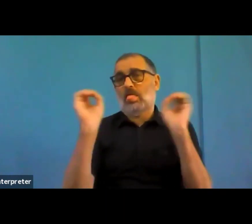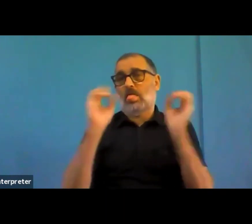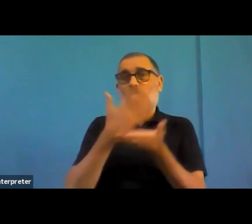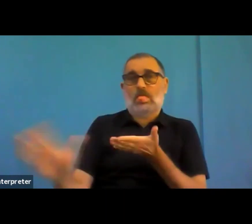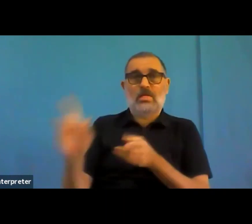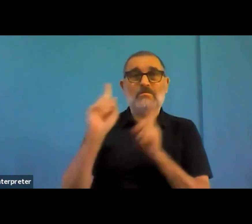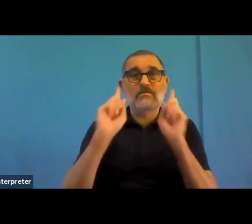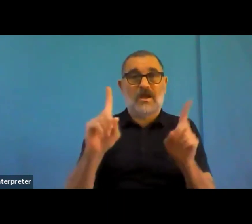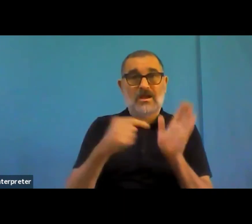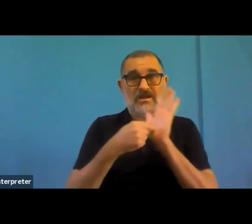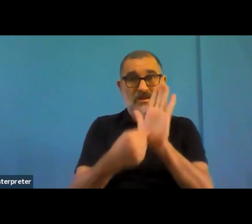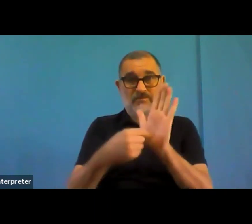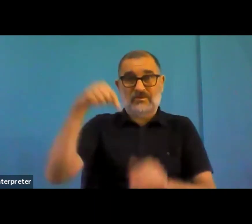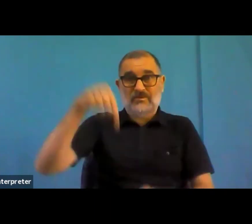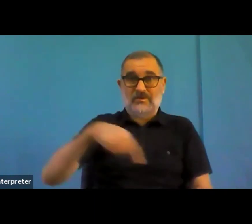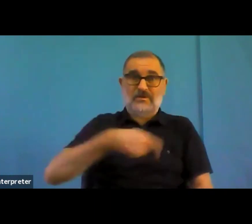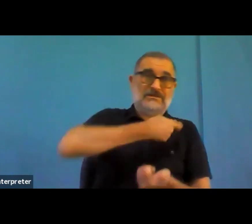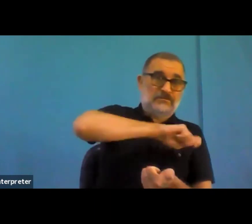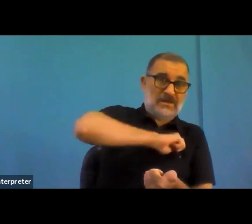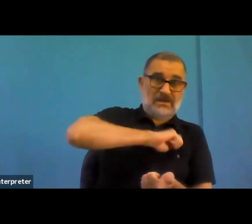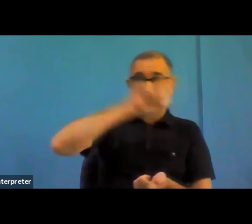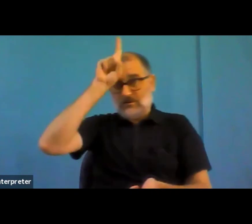of a something that has been seen in different countries.